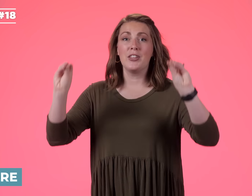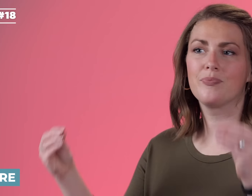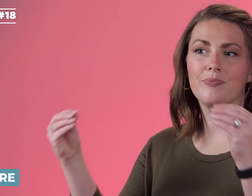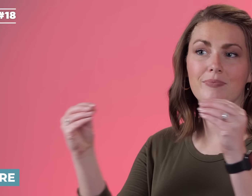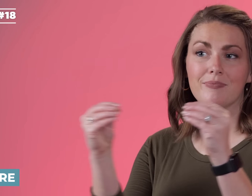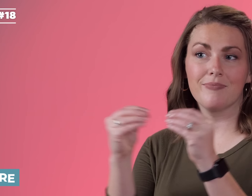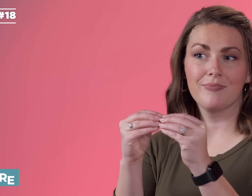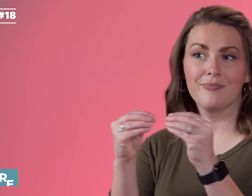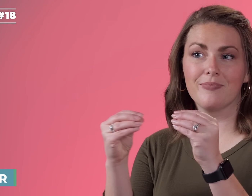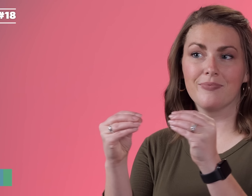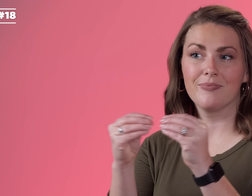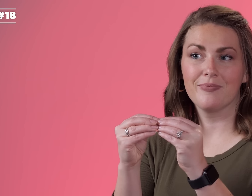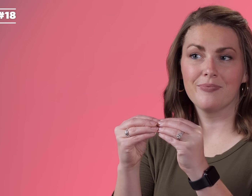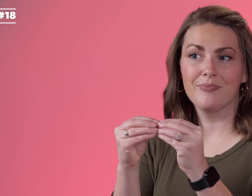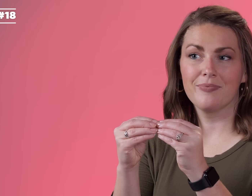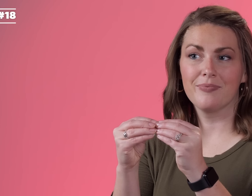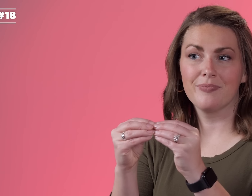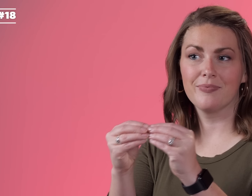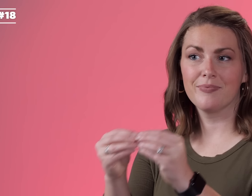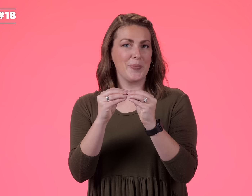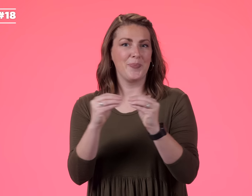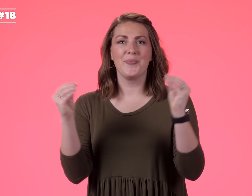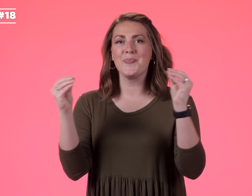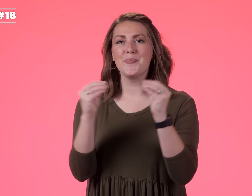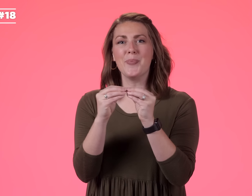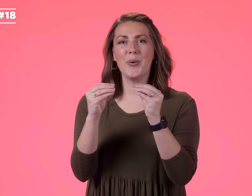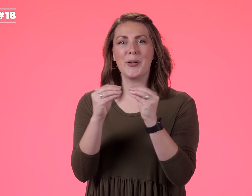Their flat o hands touching together. MORE